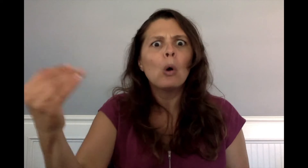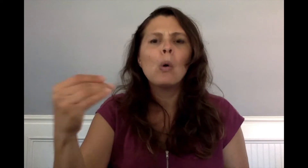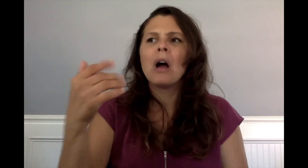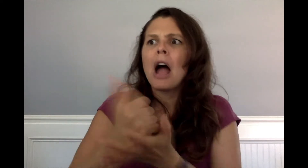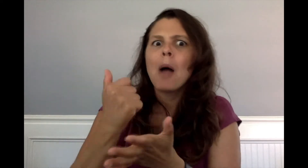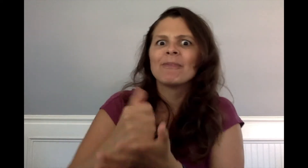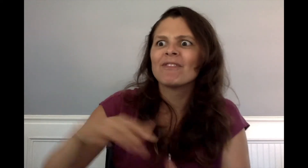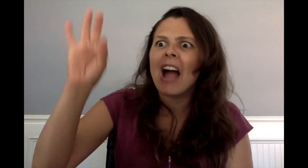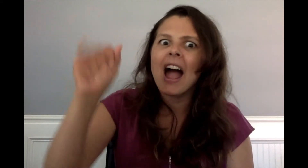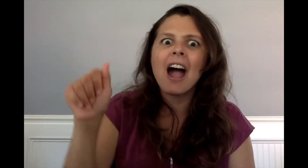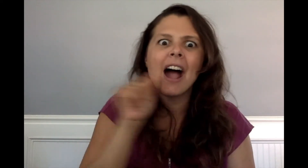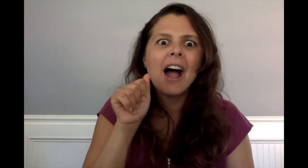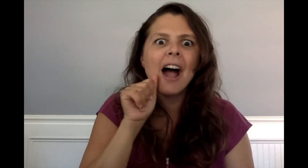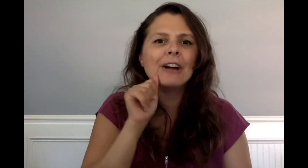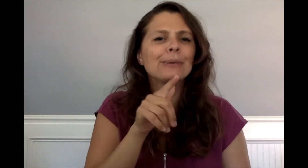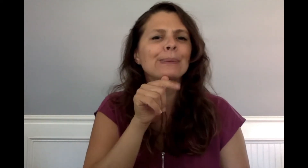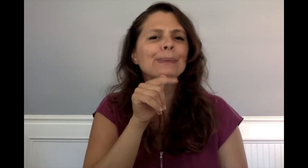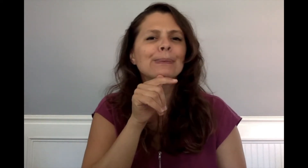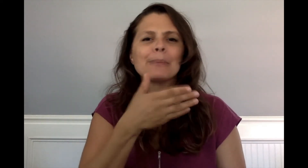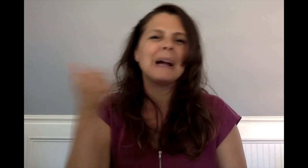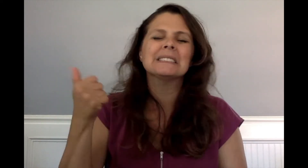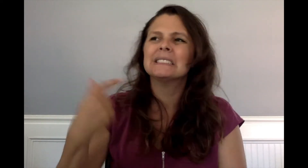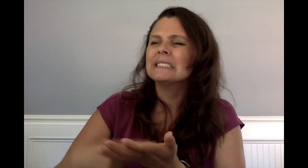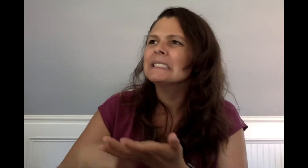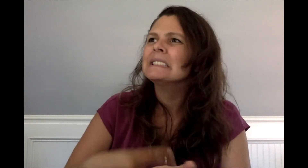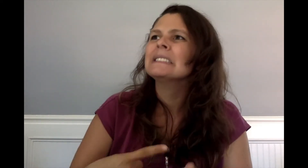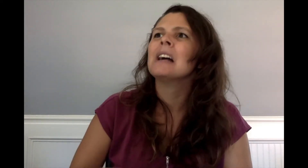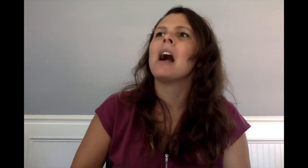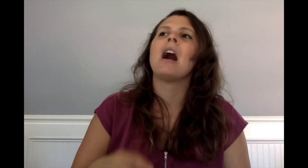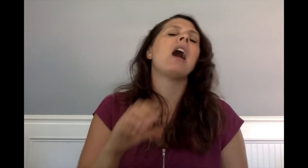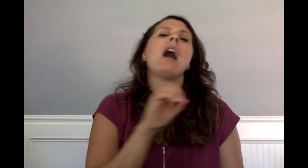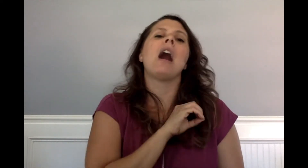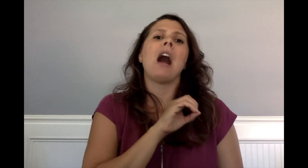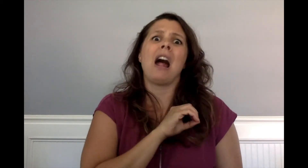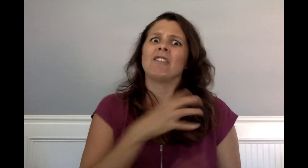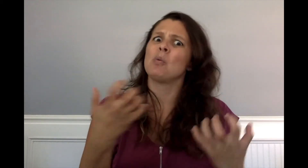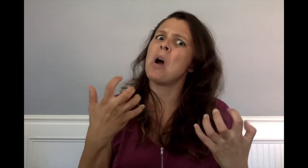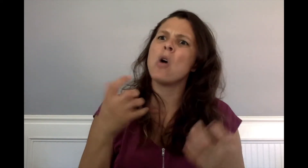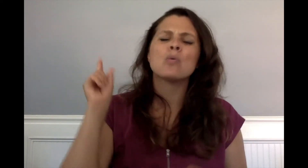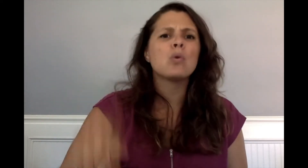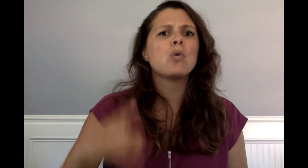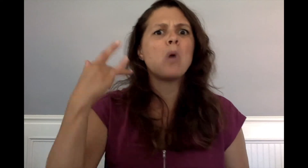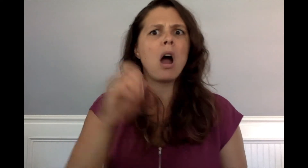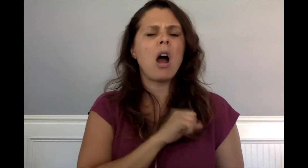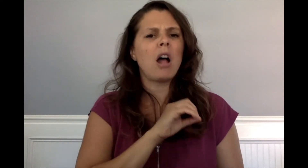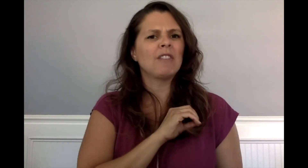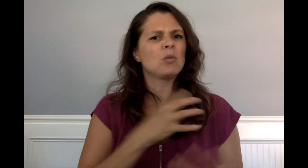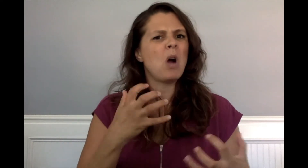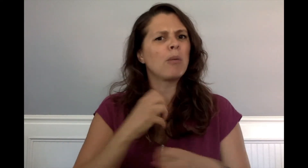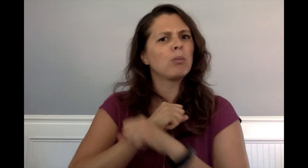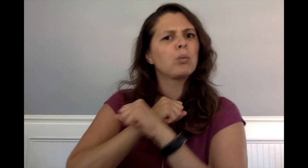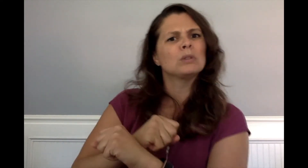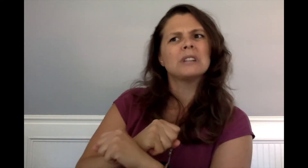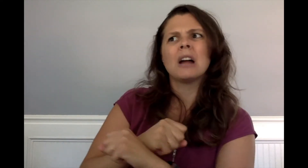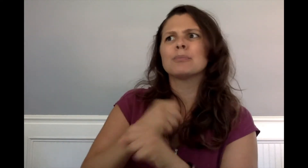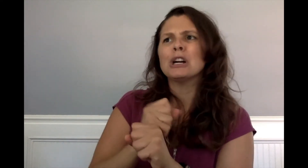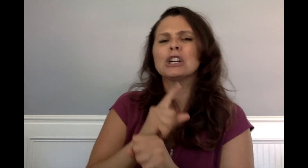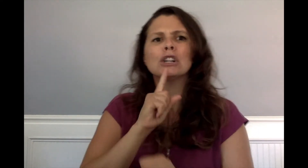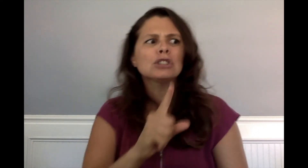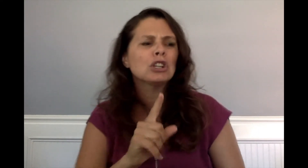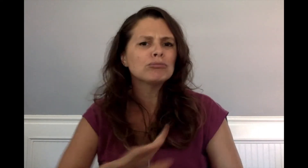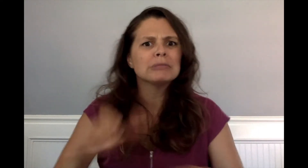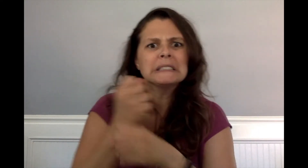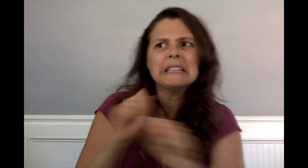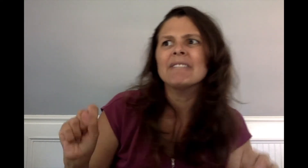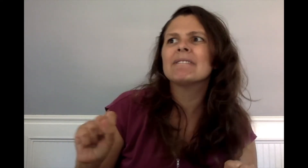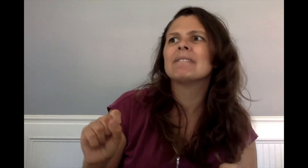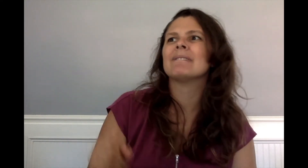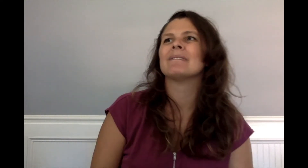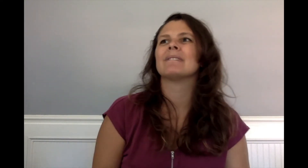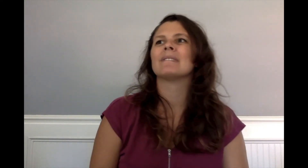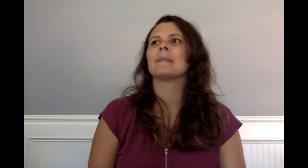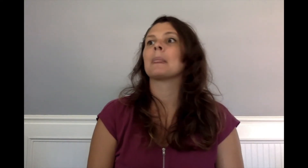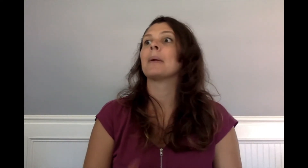Oliver wanted to come for protection,